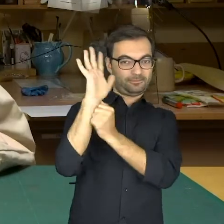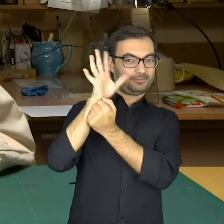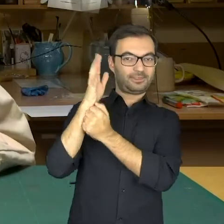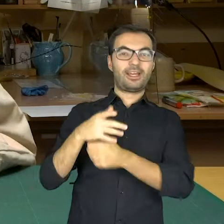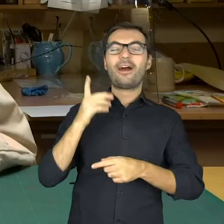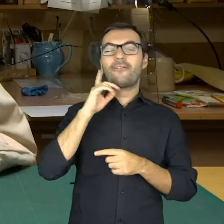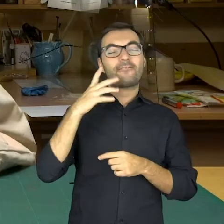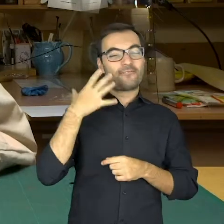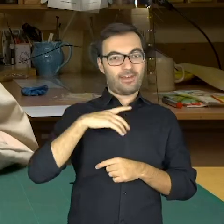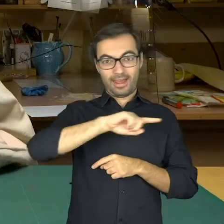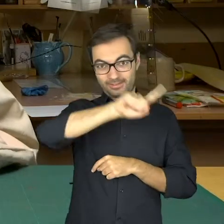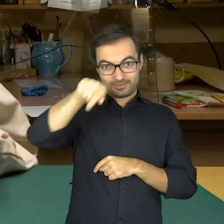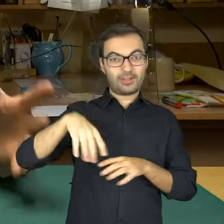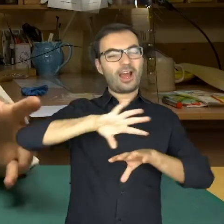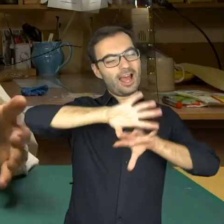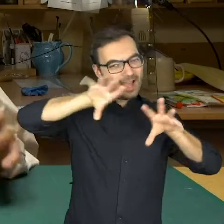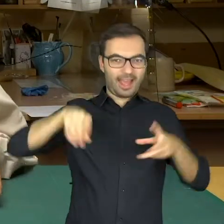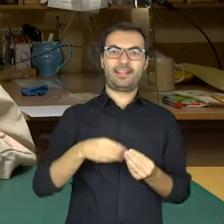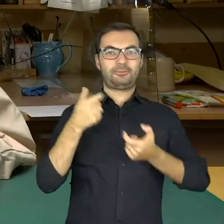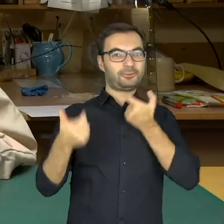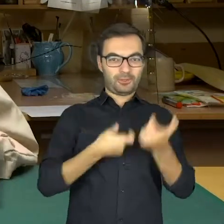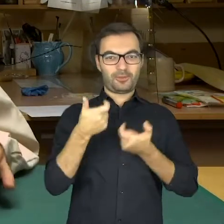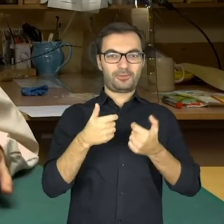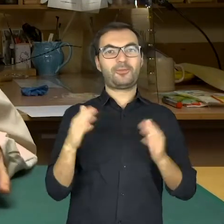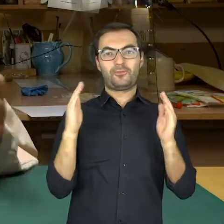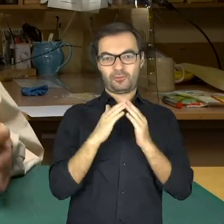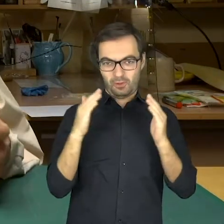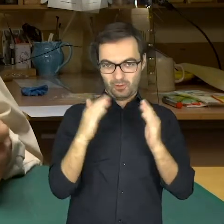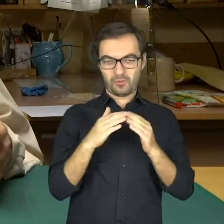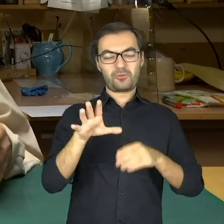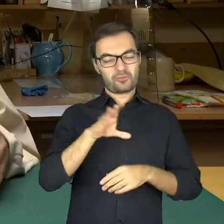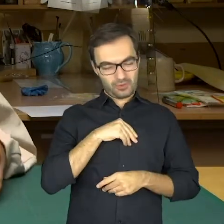I encourage everyone to make the same hand puppet by yourself at home.